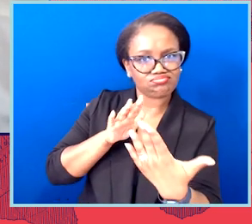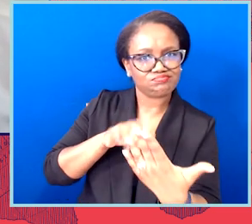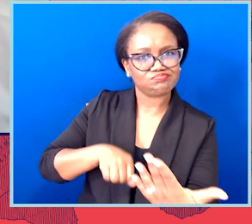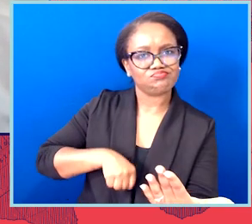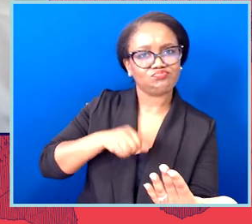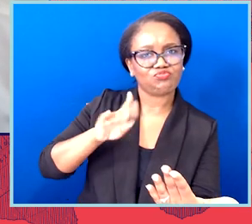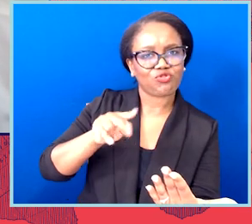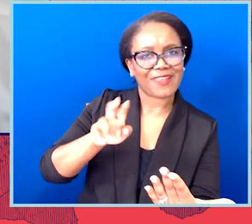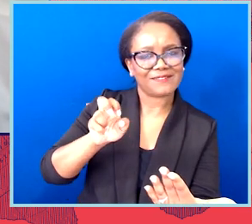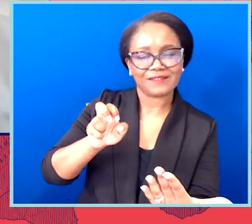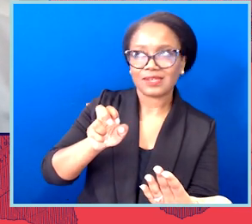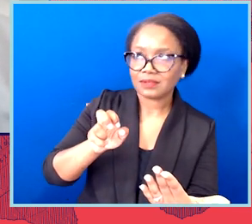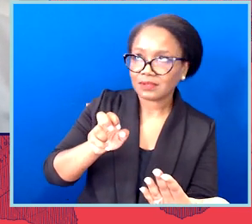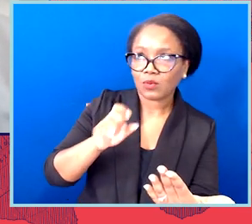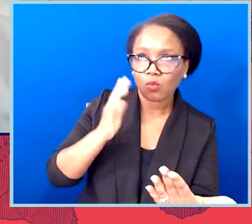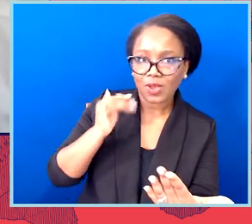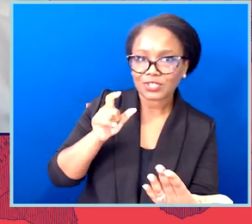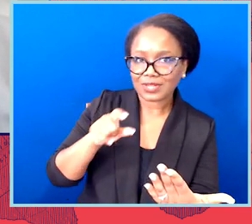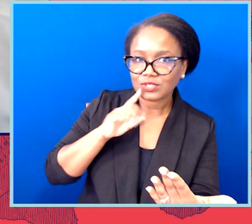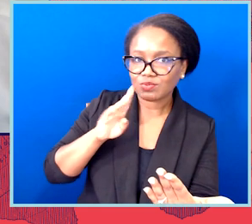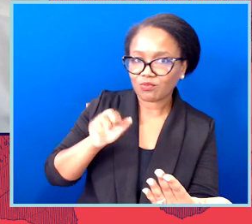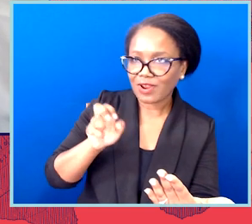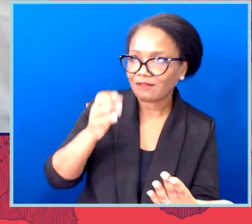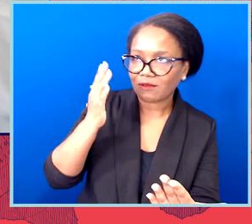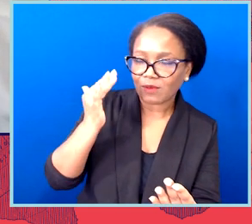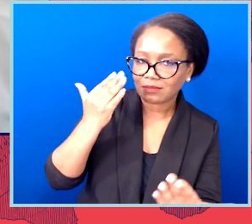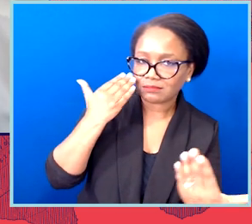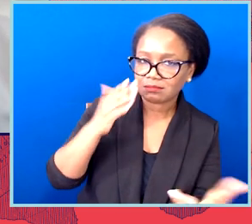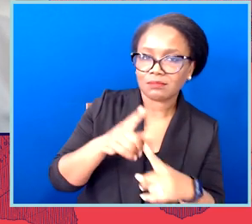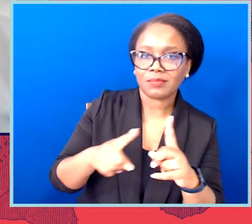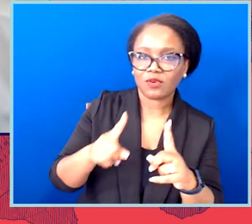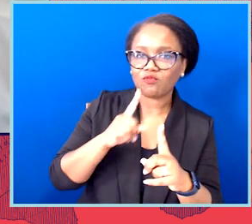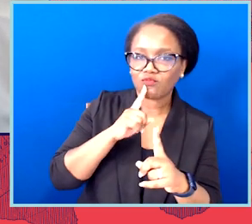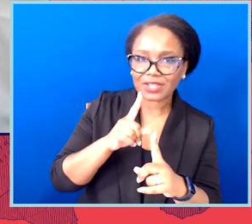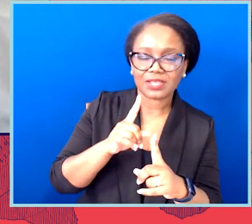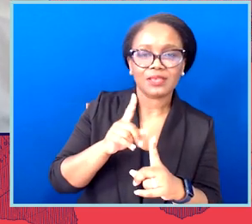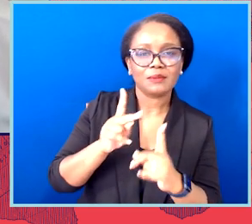be brave to exist— and moving testimony from transgender youth and their parents about